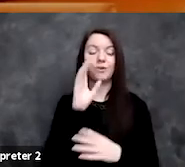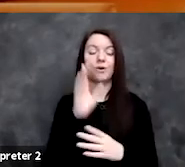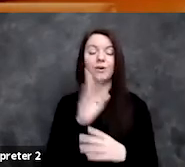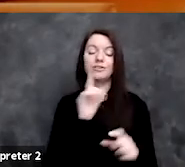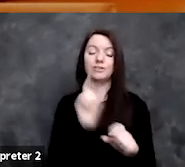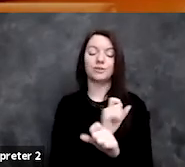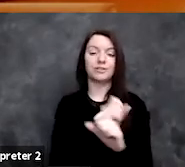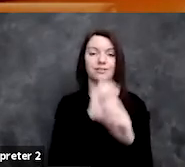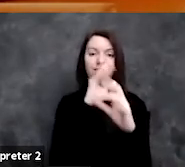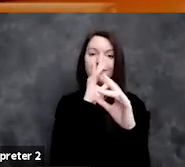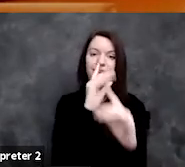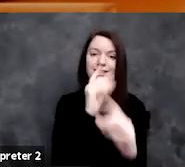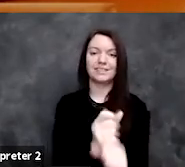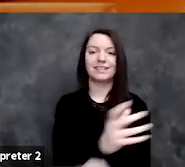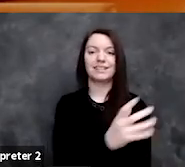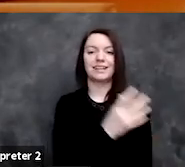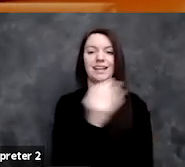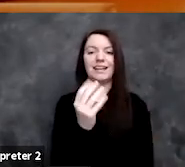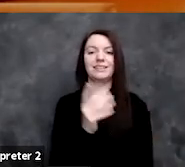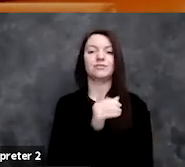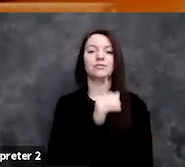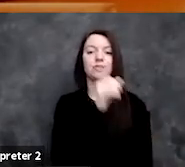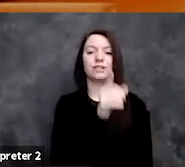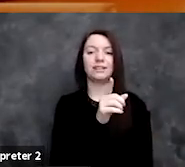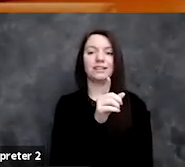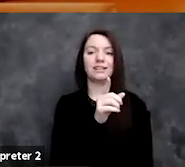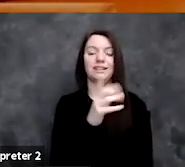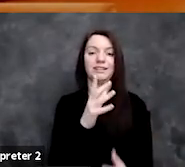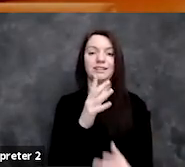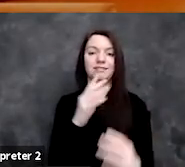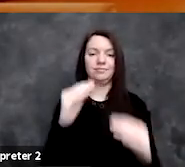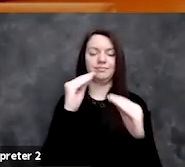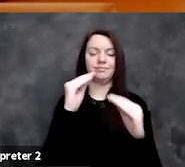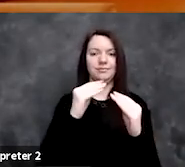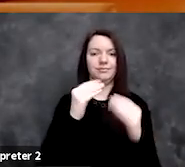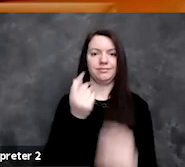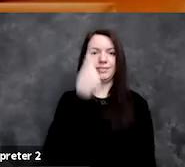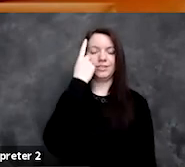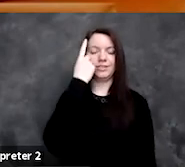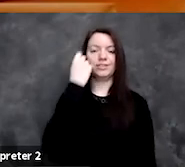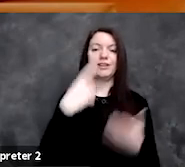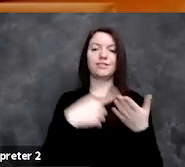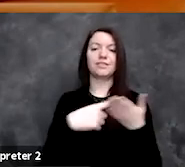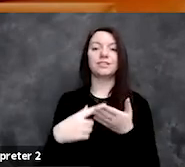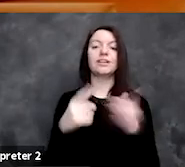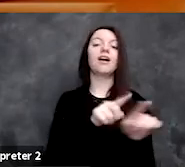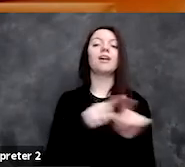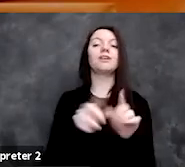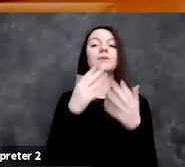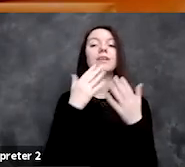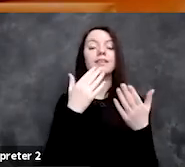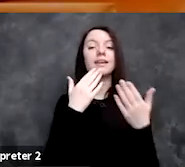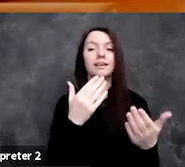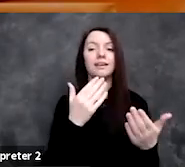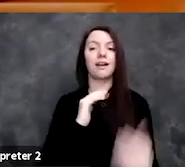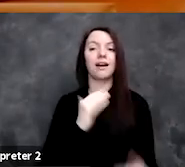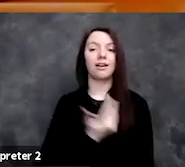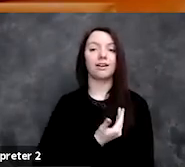and really educational conversation today, and to thank all of our attendees